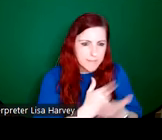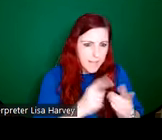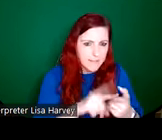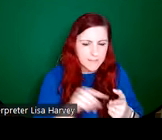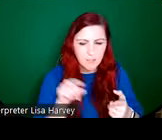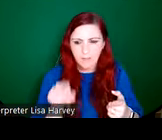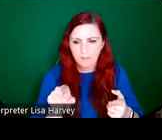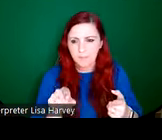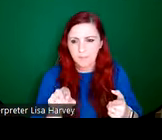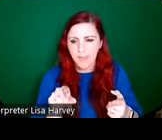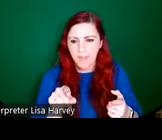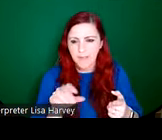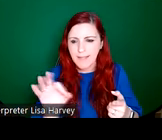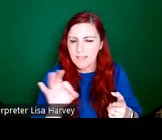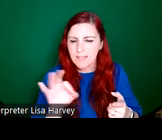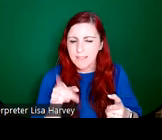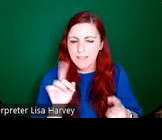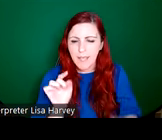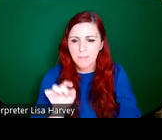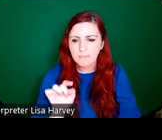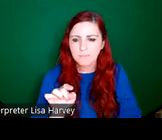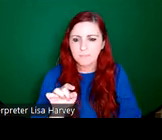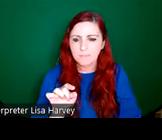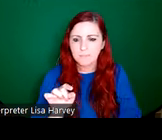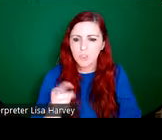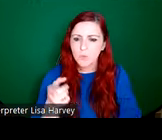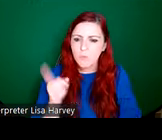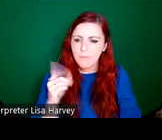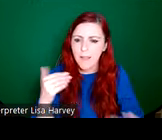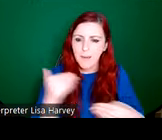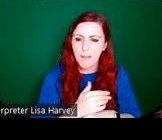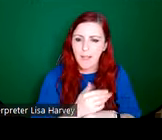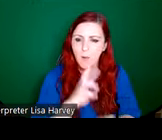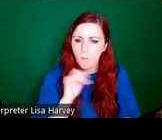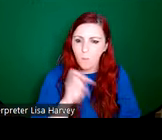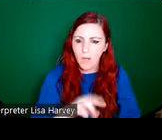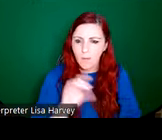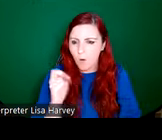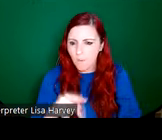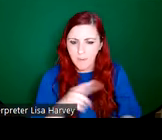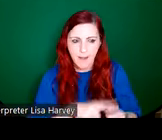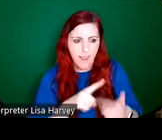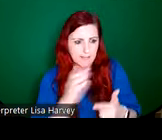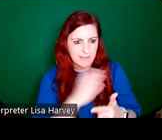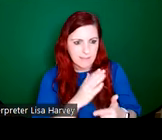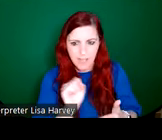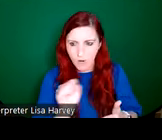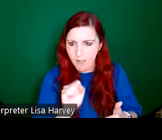she was advised by William Orpen on the composition and Sarah Purser as well. It